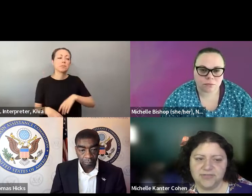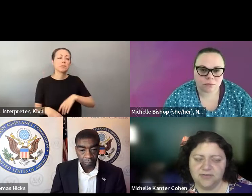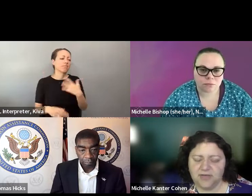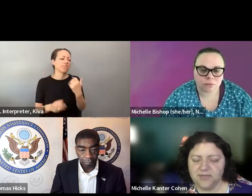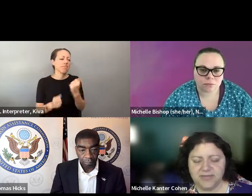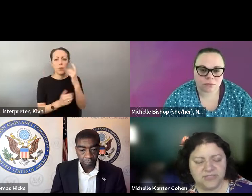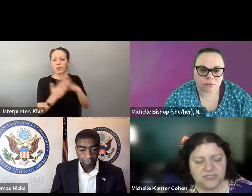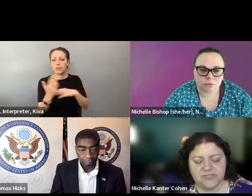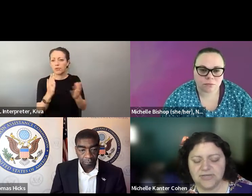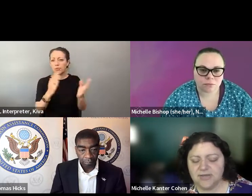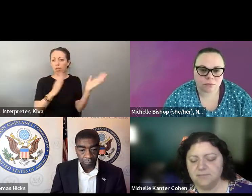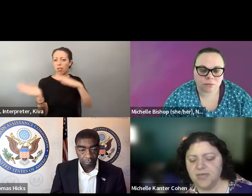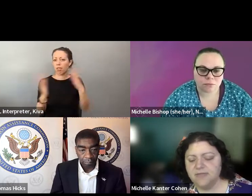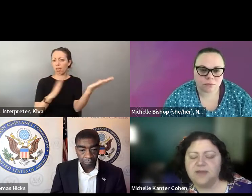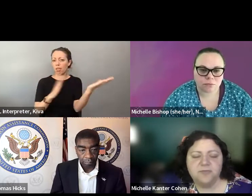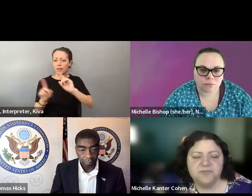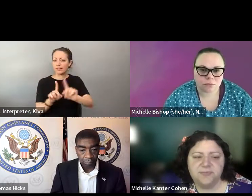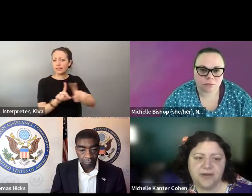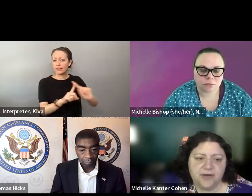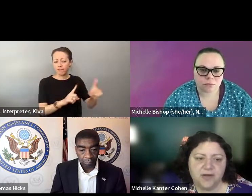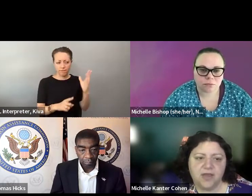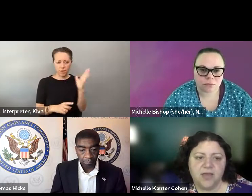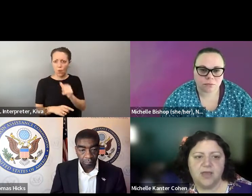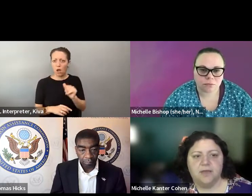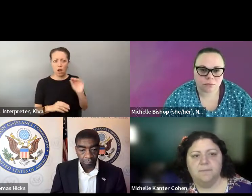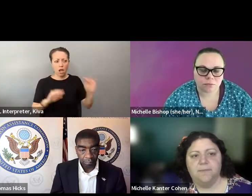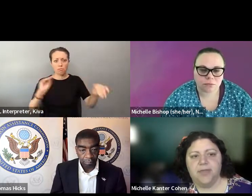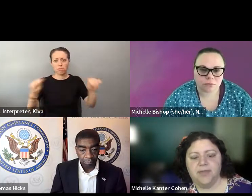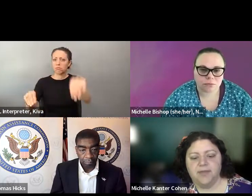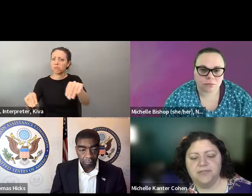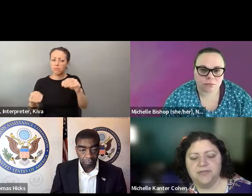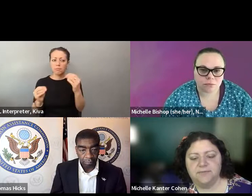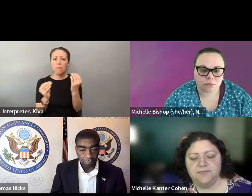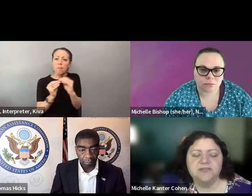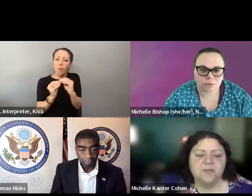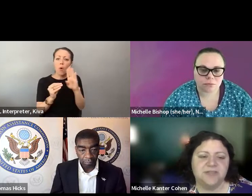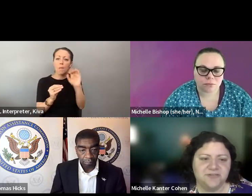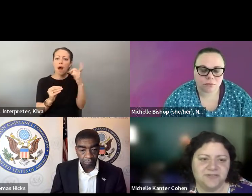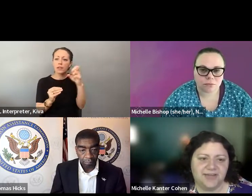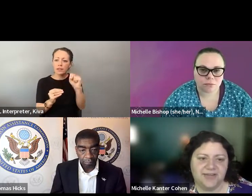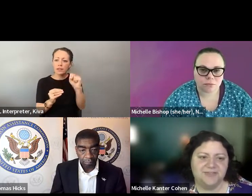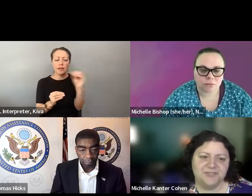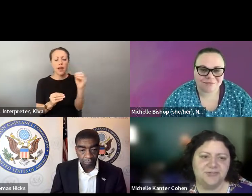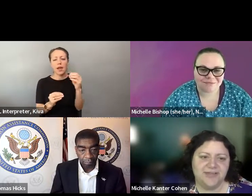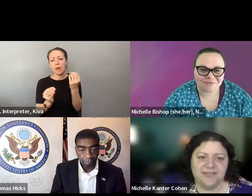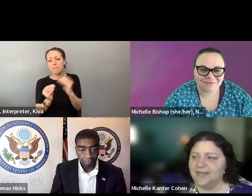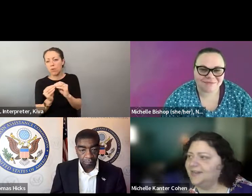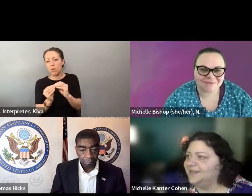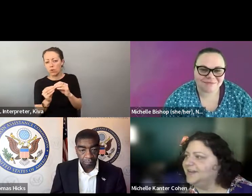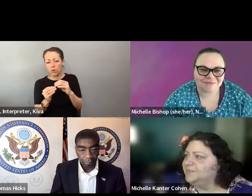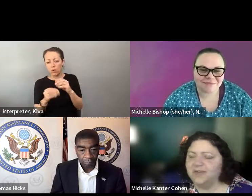location and at numerous times of day when people to get to them, despite their varying schedules and obligations, times of day, when people can get to them, despite their varying schedules and obligations that removes a barrier.